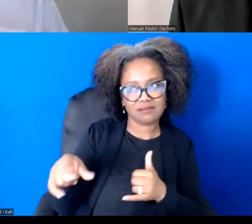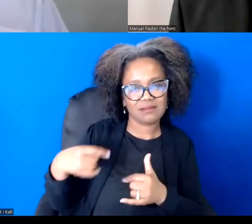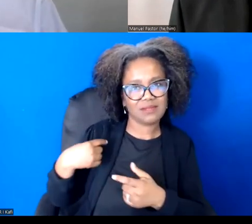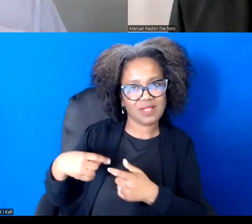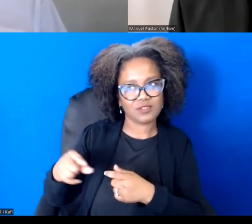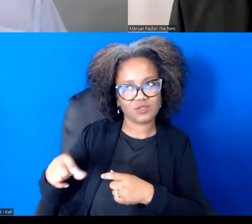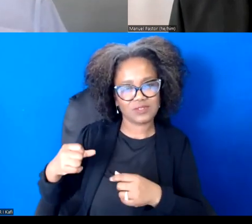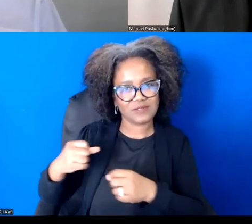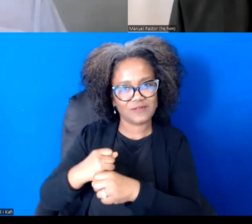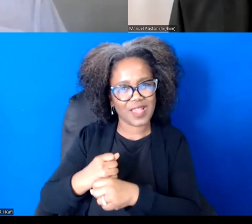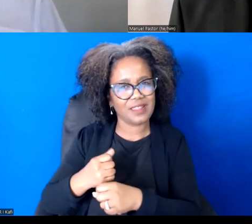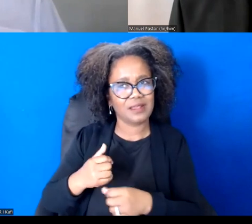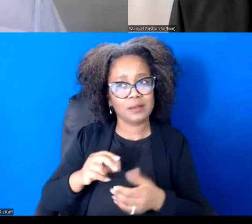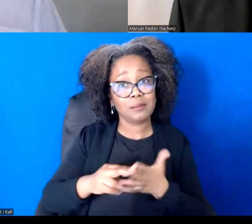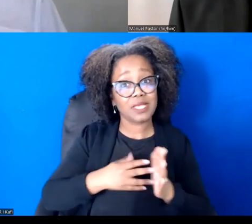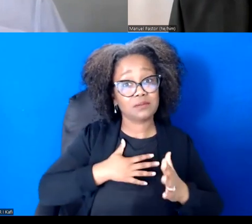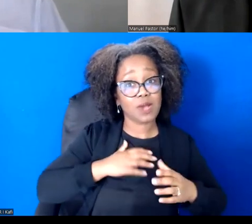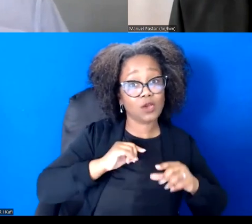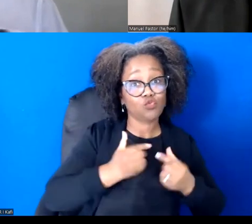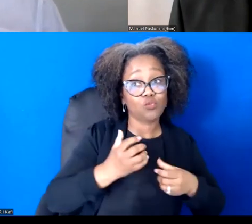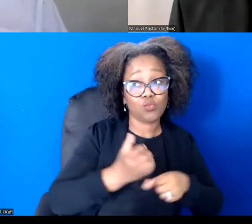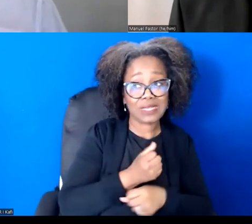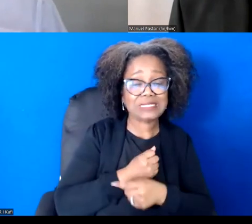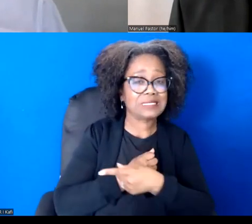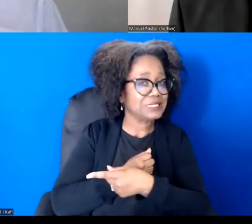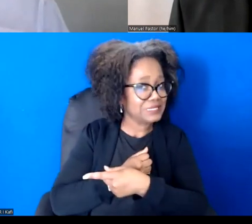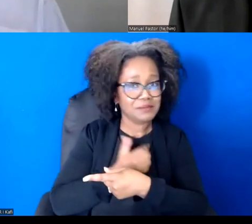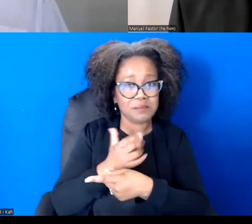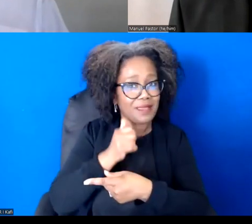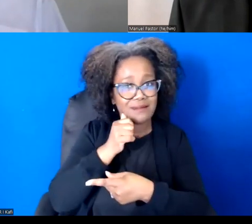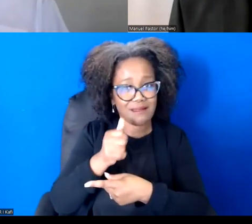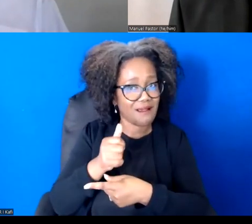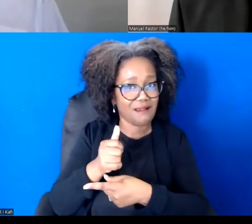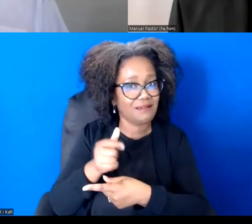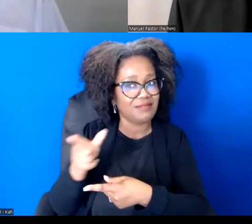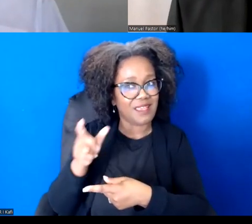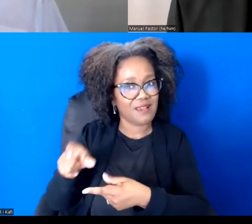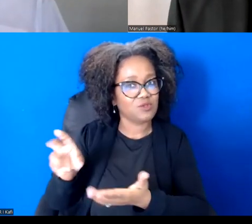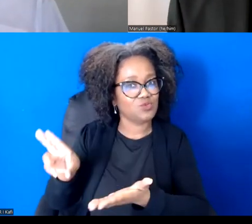Other groups have to lose. And we really stress I think it comes out beautifully in your book.